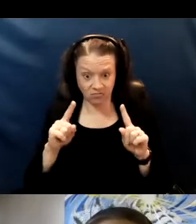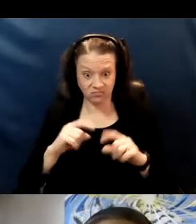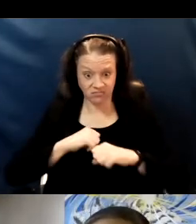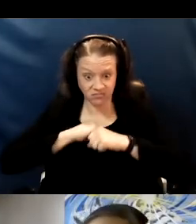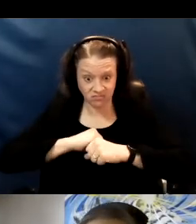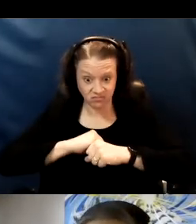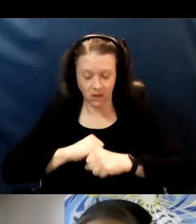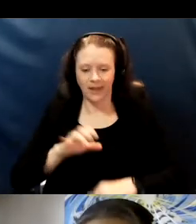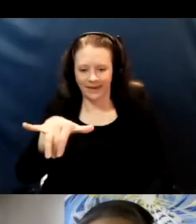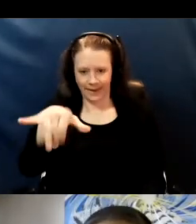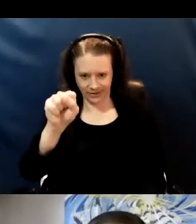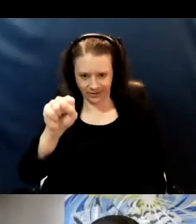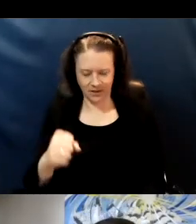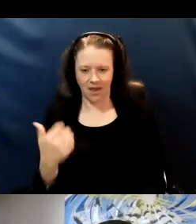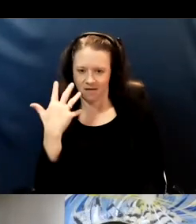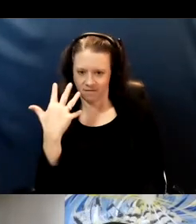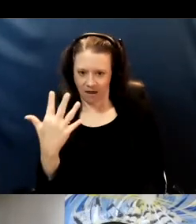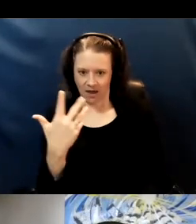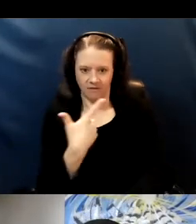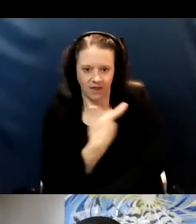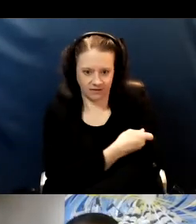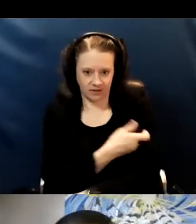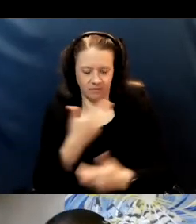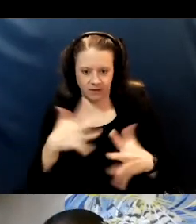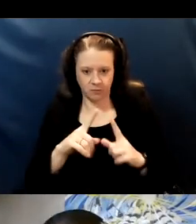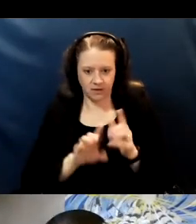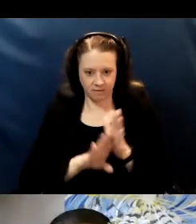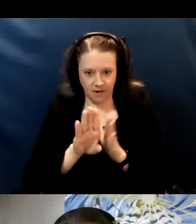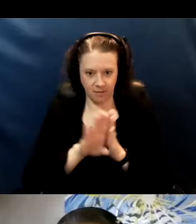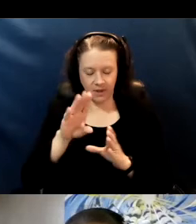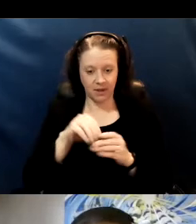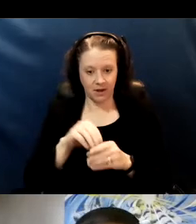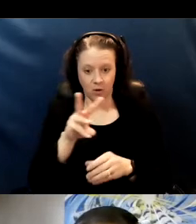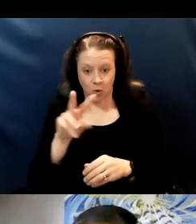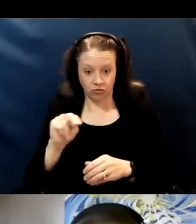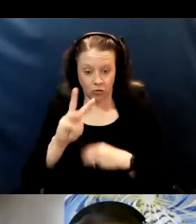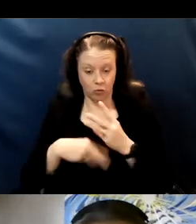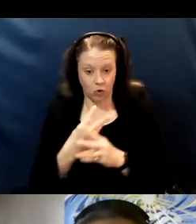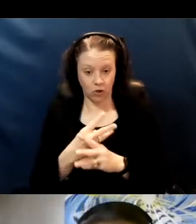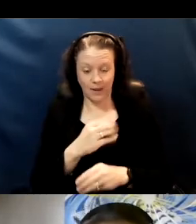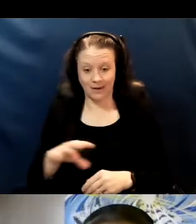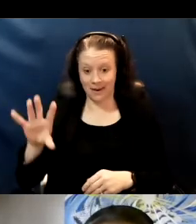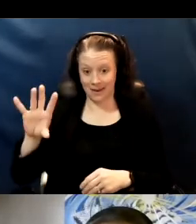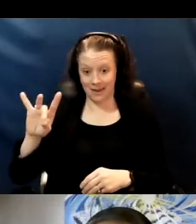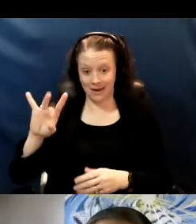Five vaccines have been developed in the Western world eight total actually including the ones from China and Russia.